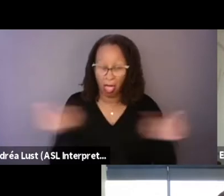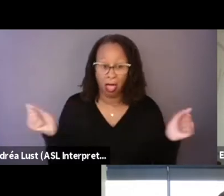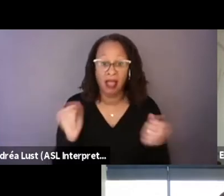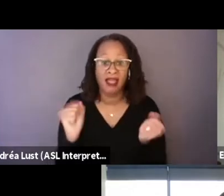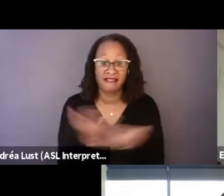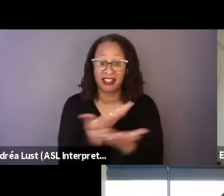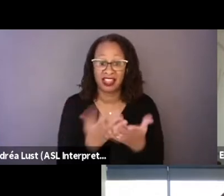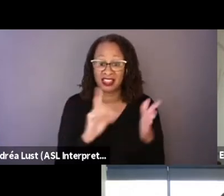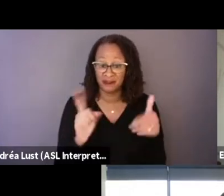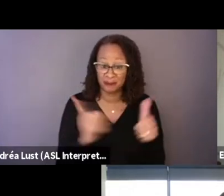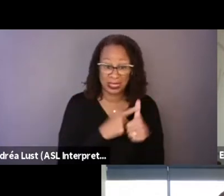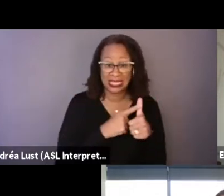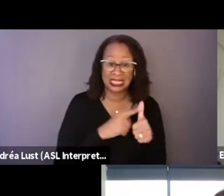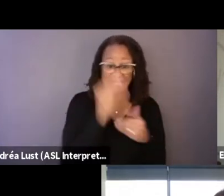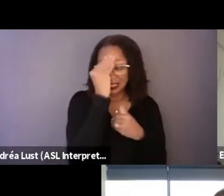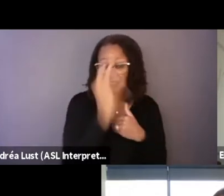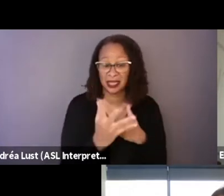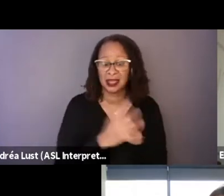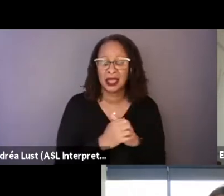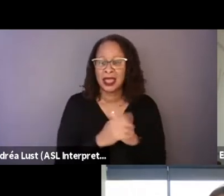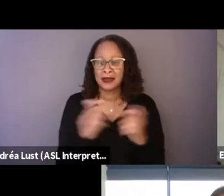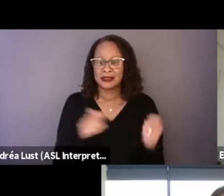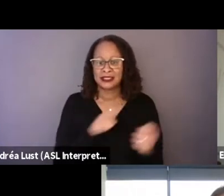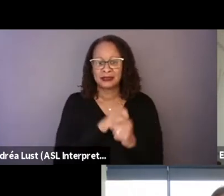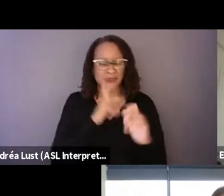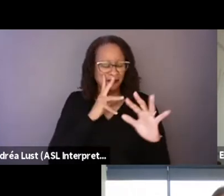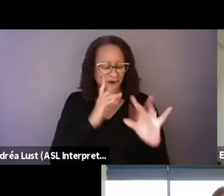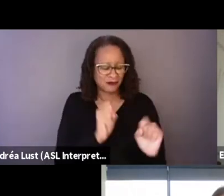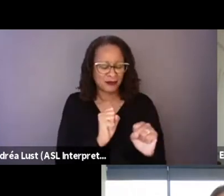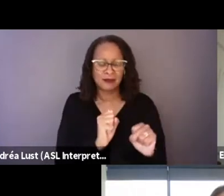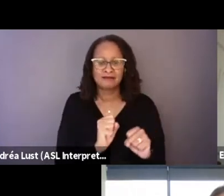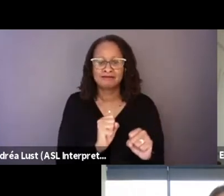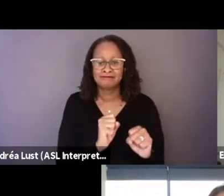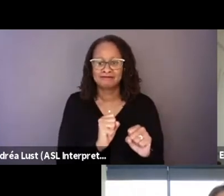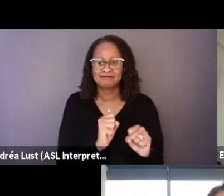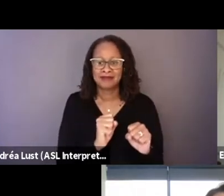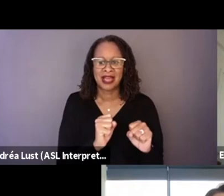Like we were particularly drawn to narratives that are like Russian dolls, you know.